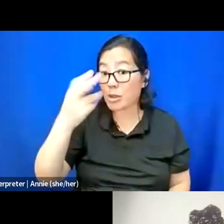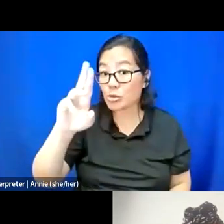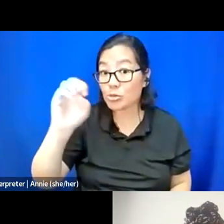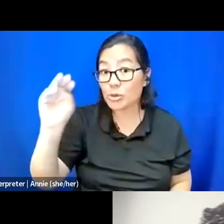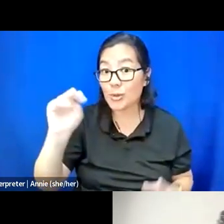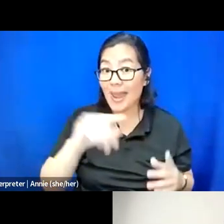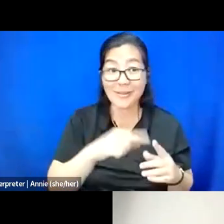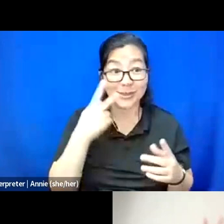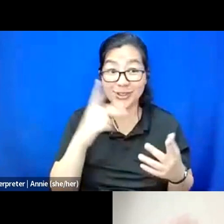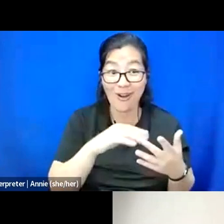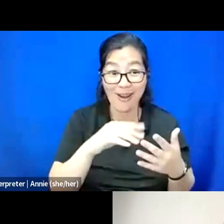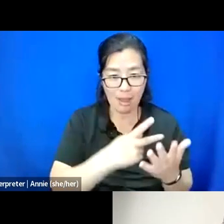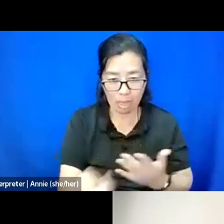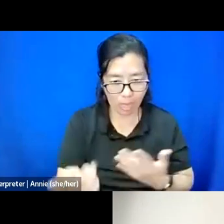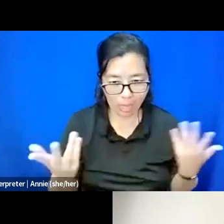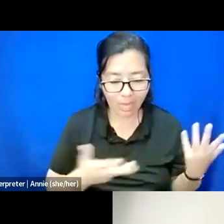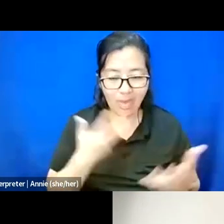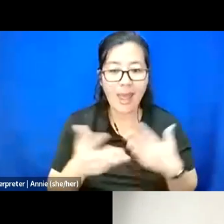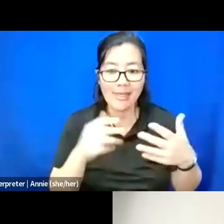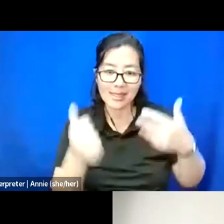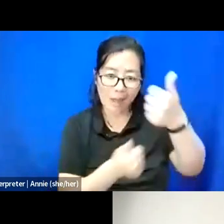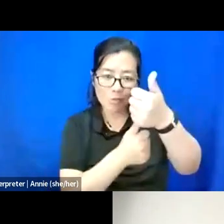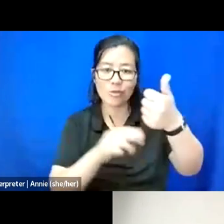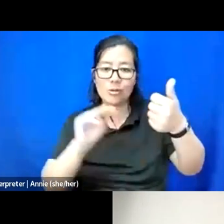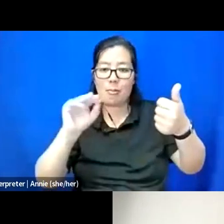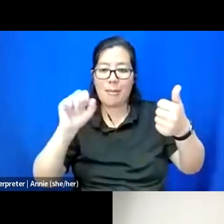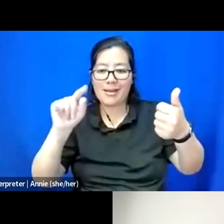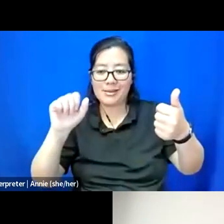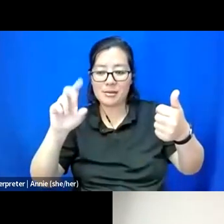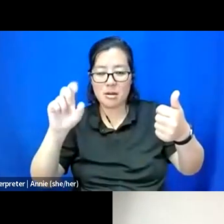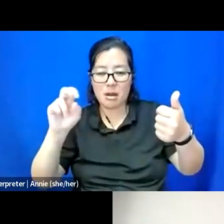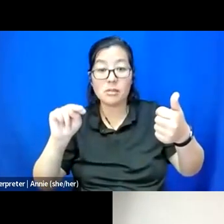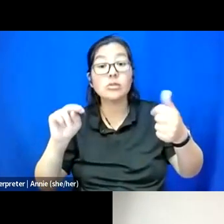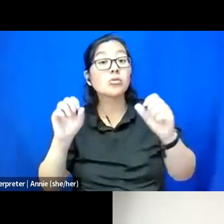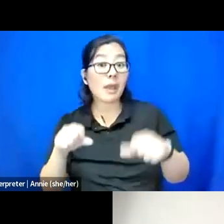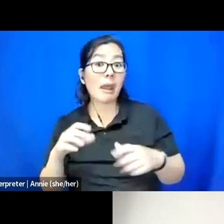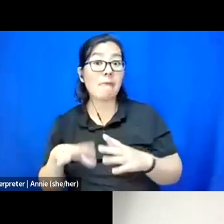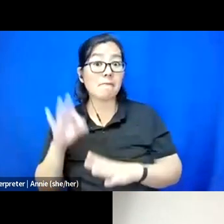And that's hosted within Mastodon. So you can find Black Creative Healing there.